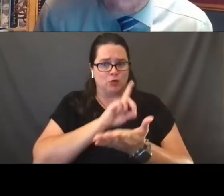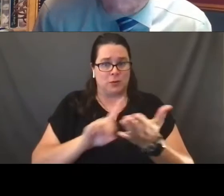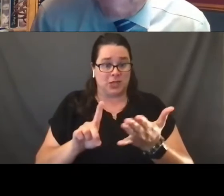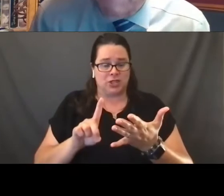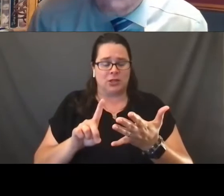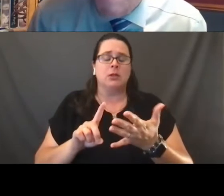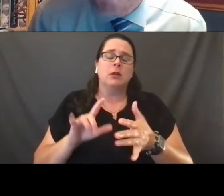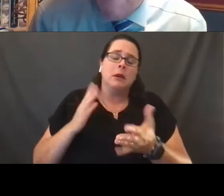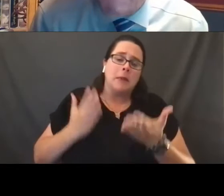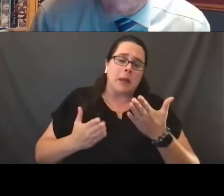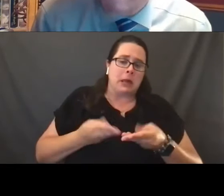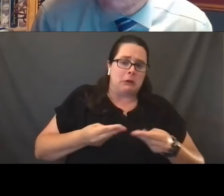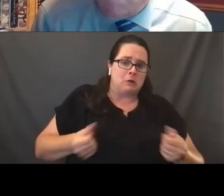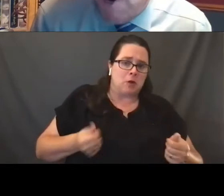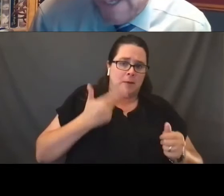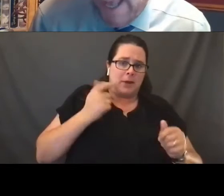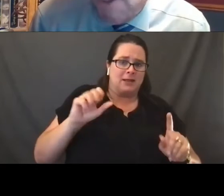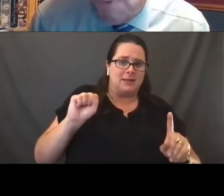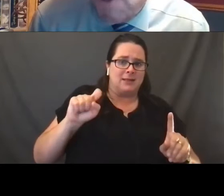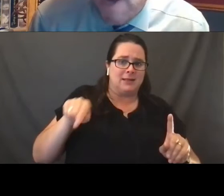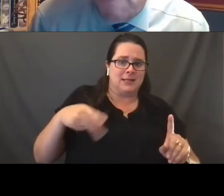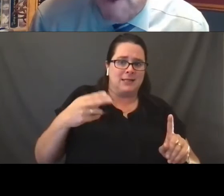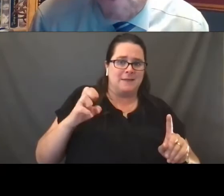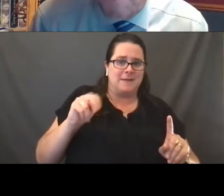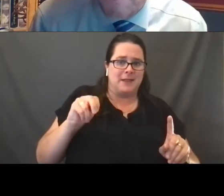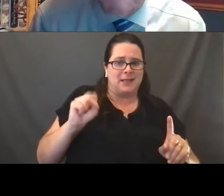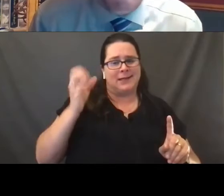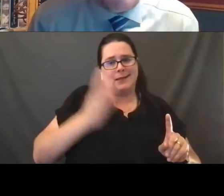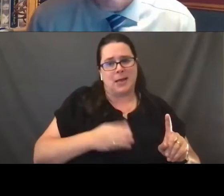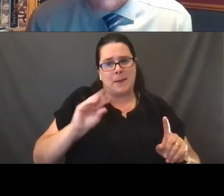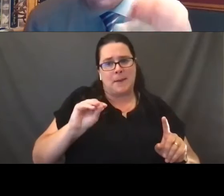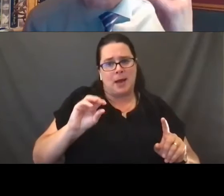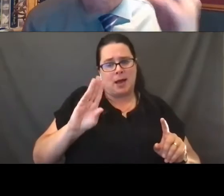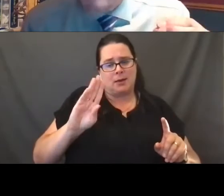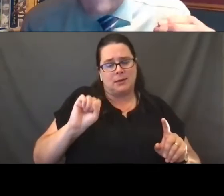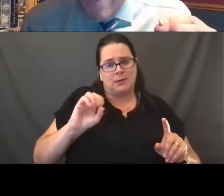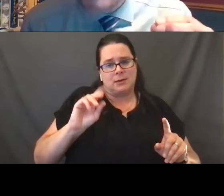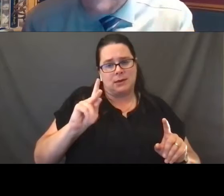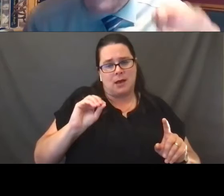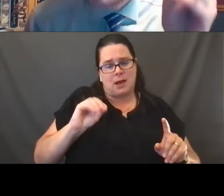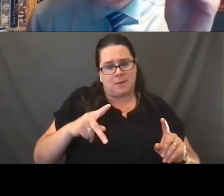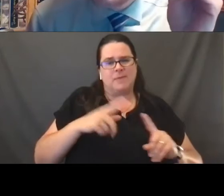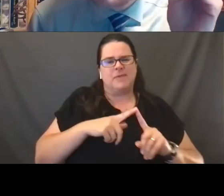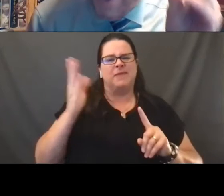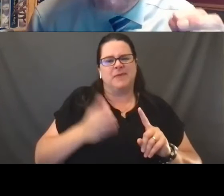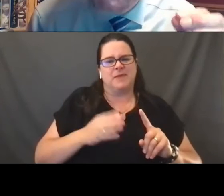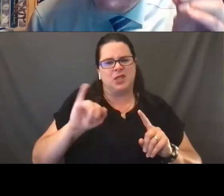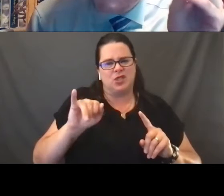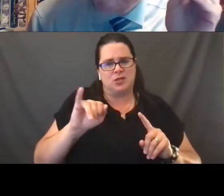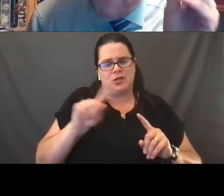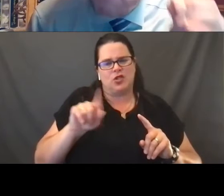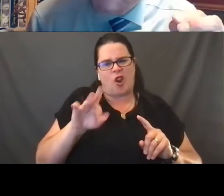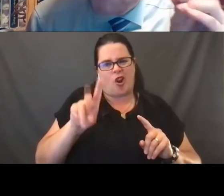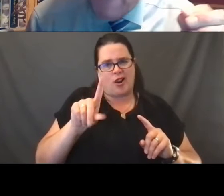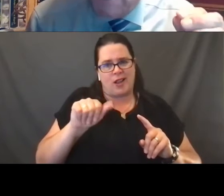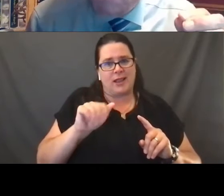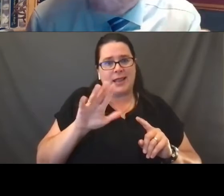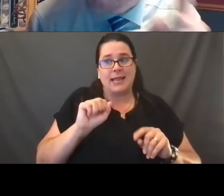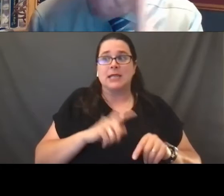by the Stevens Bostock, Zarda case we talked about earlier. The Equality Act is this omnibus federal statute